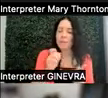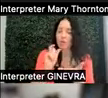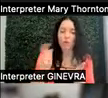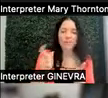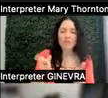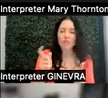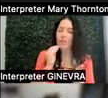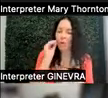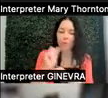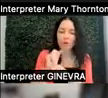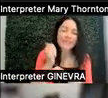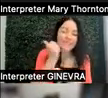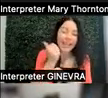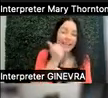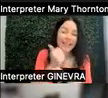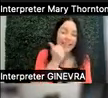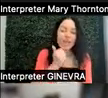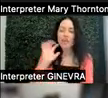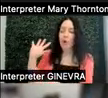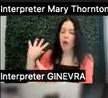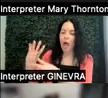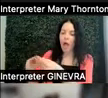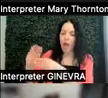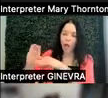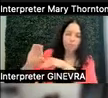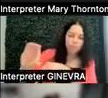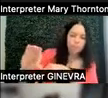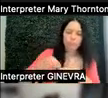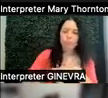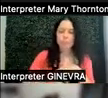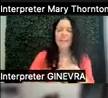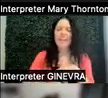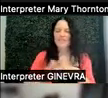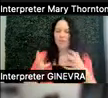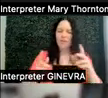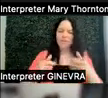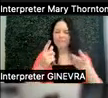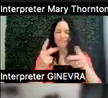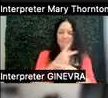you turn in a cumulative assignment. Maybe something that can meet both of our needs.